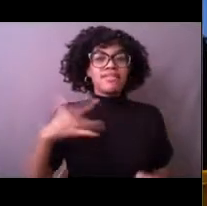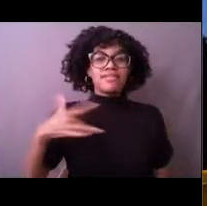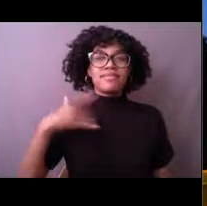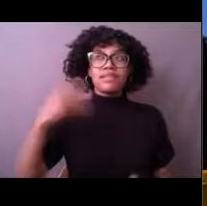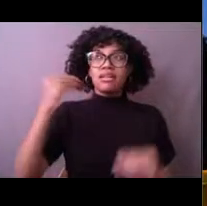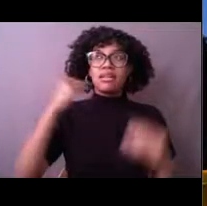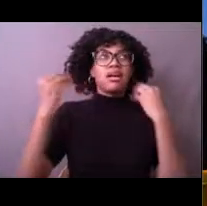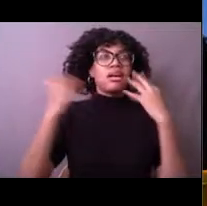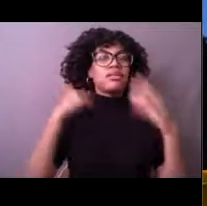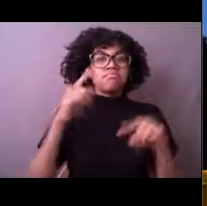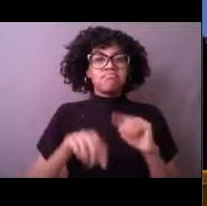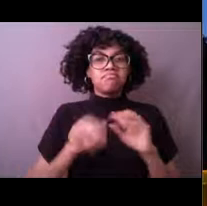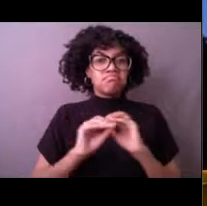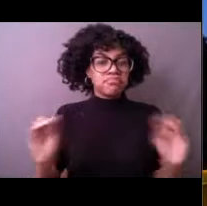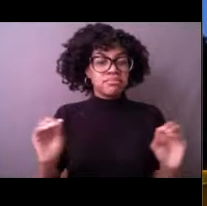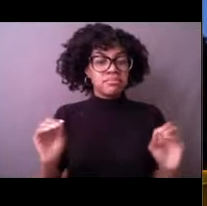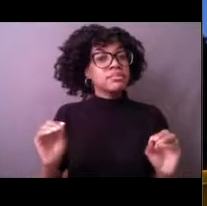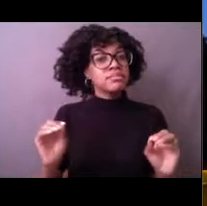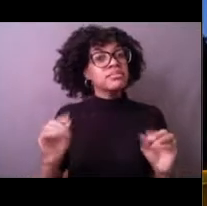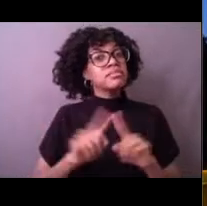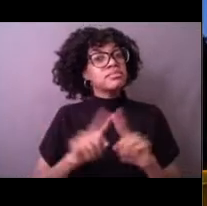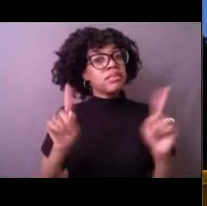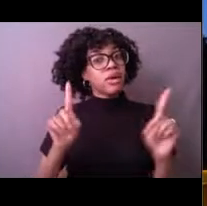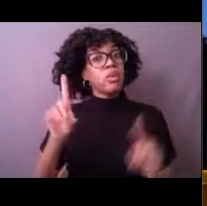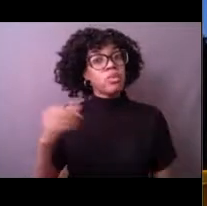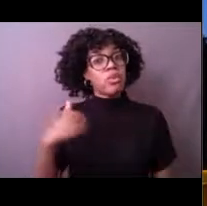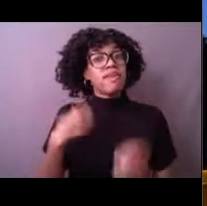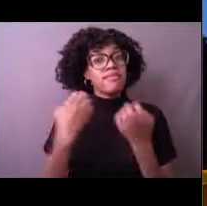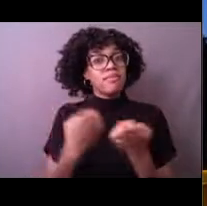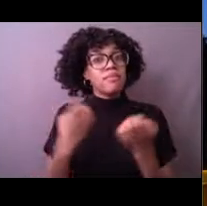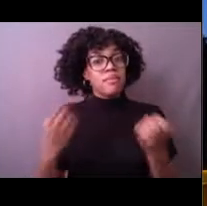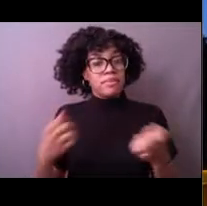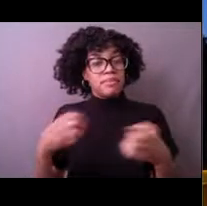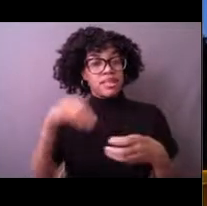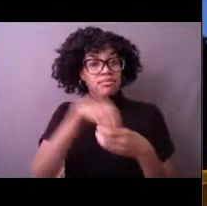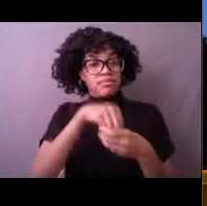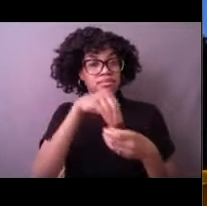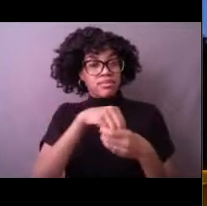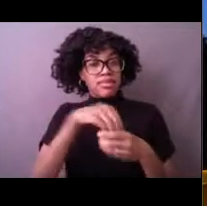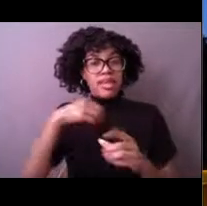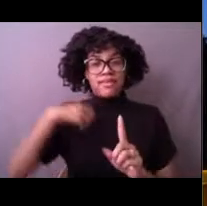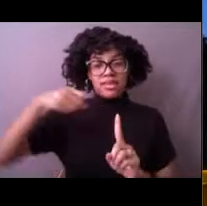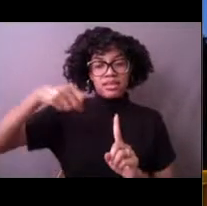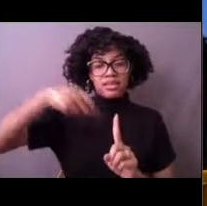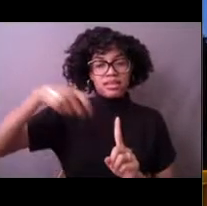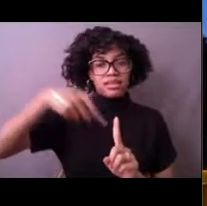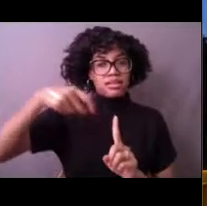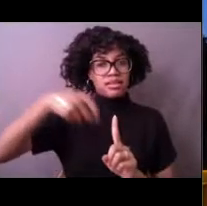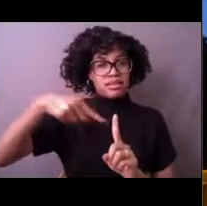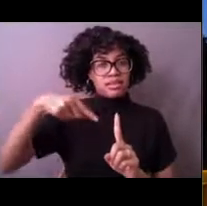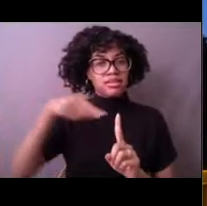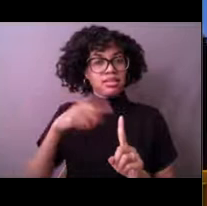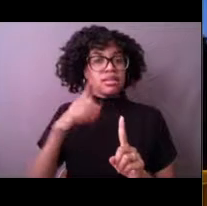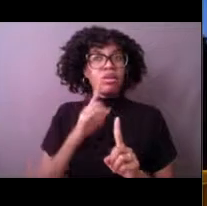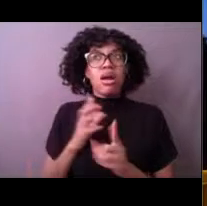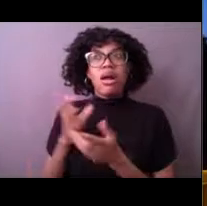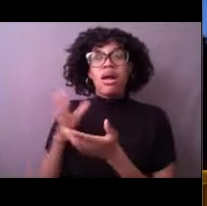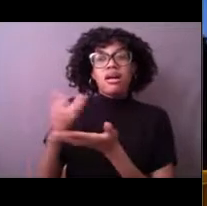So instead we have equipment and sensors that take those observations for us